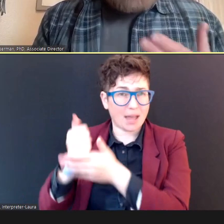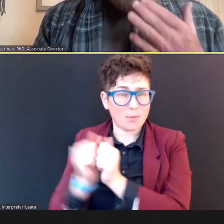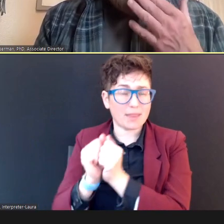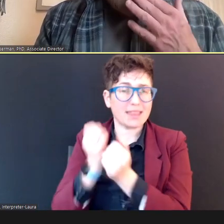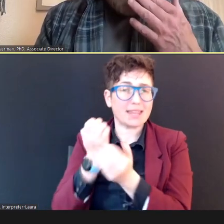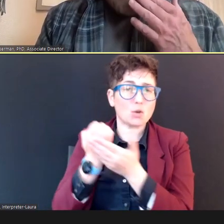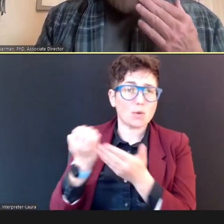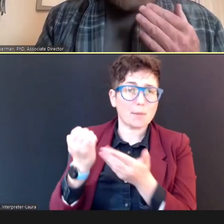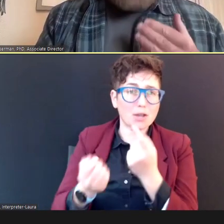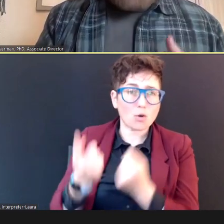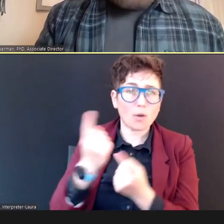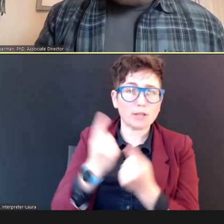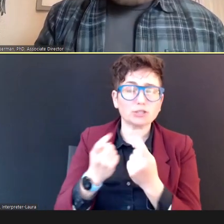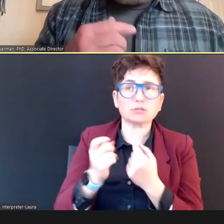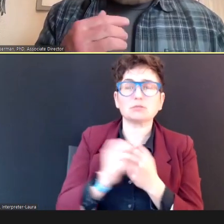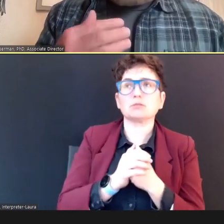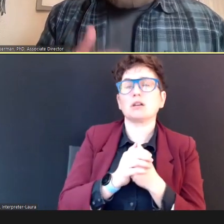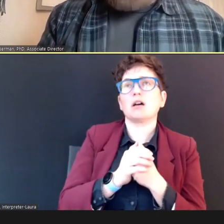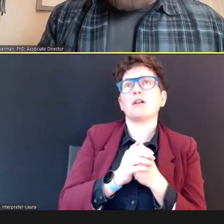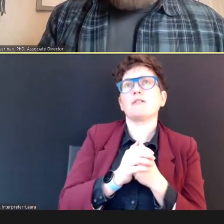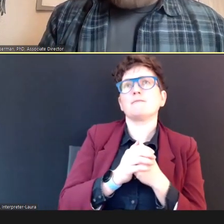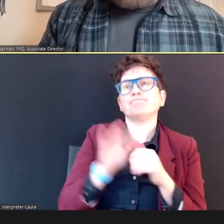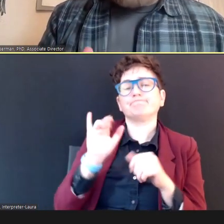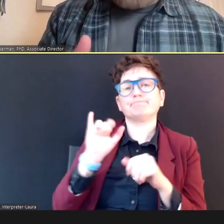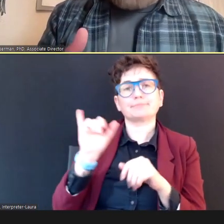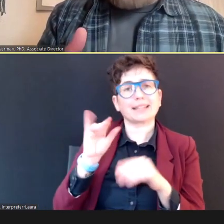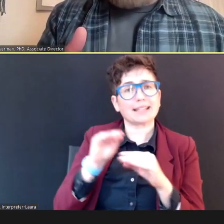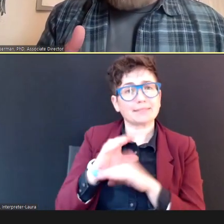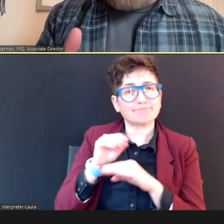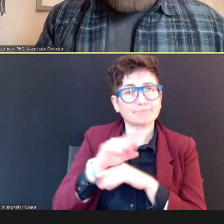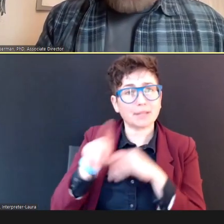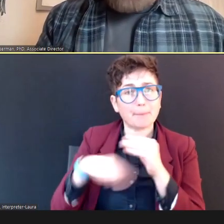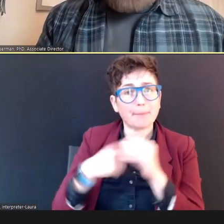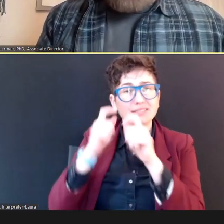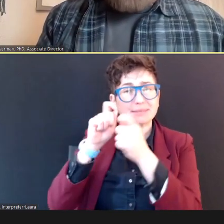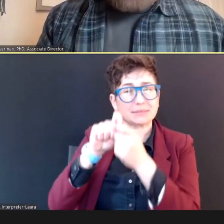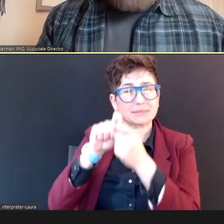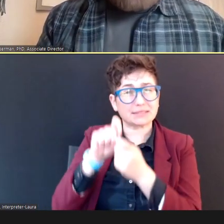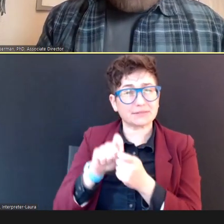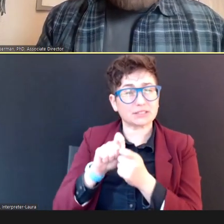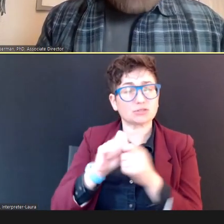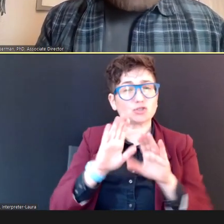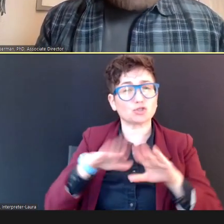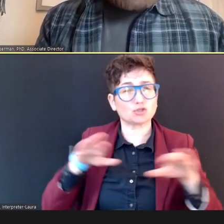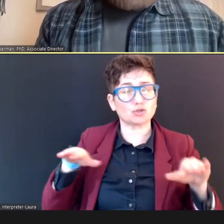they can consult with you, about specific children, who aren't passing.